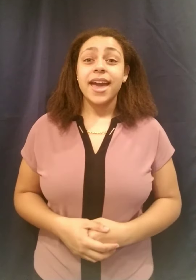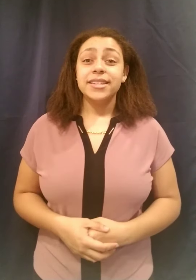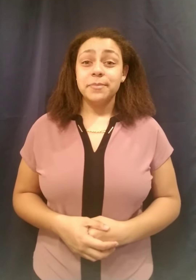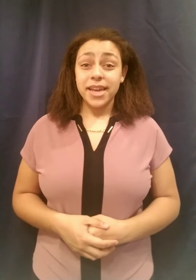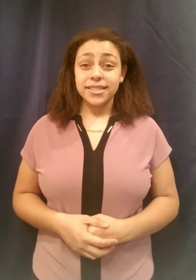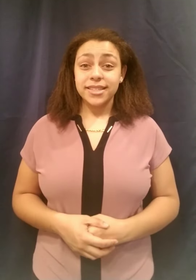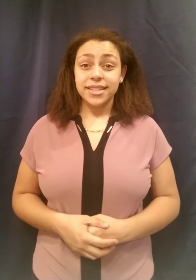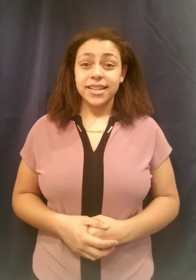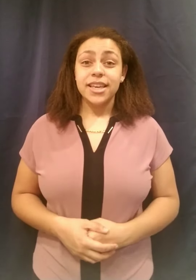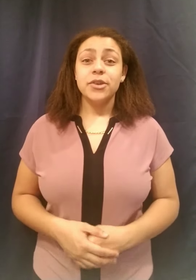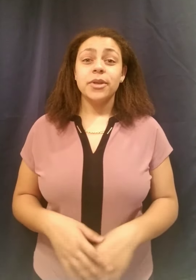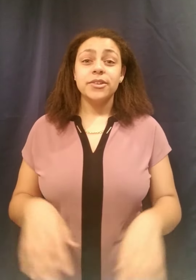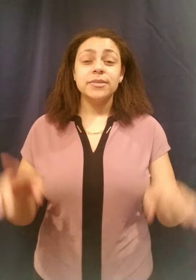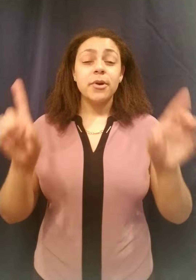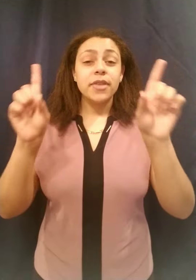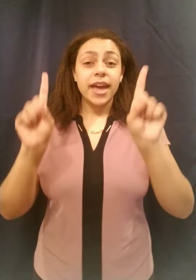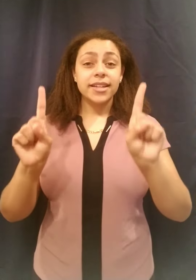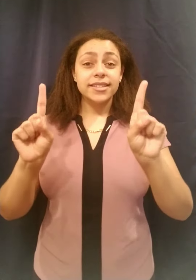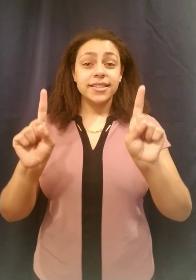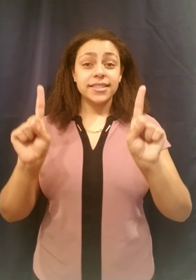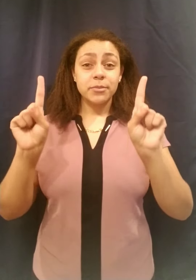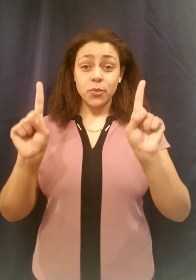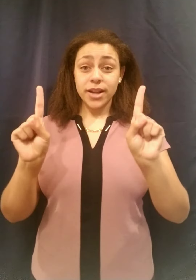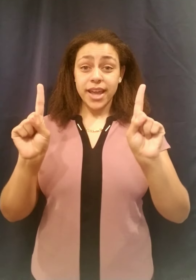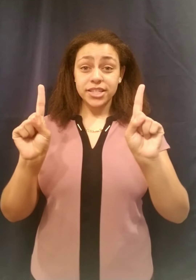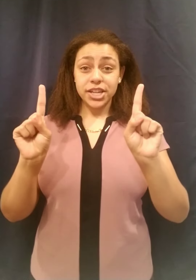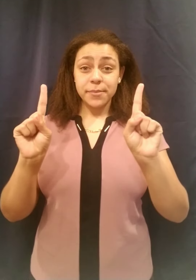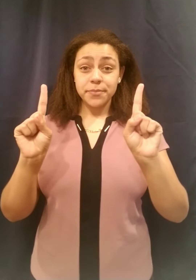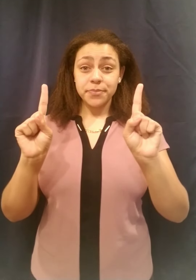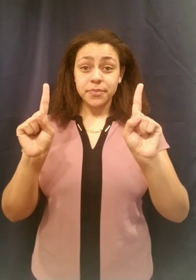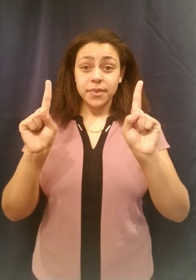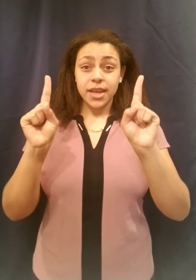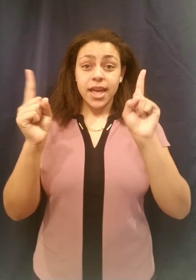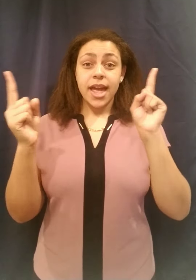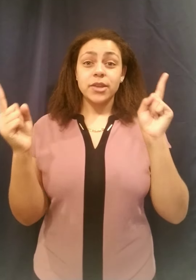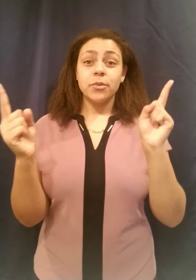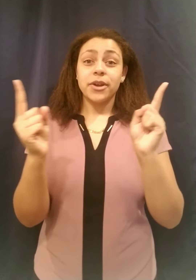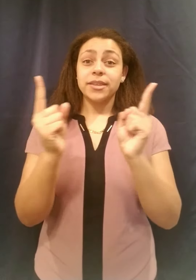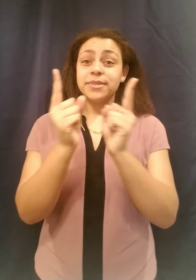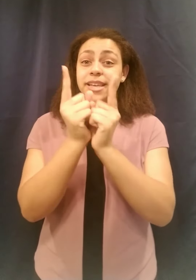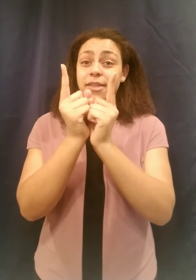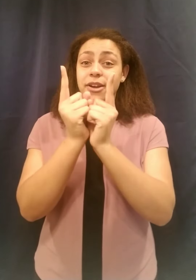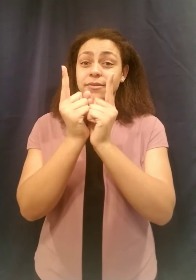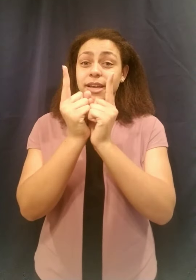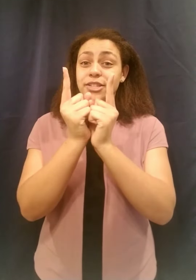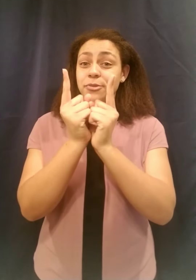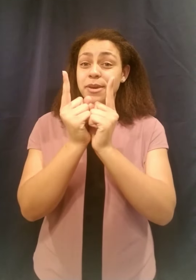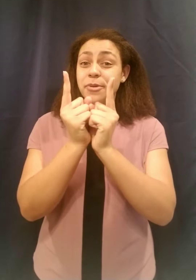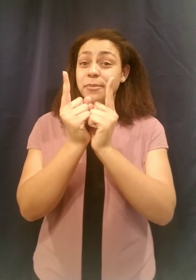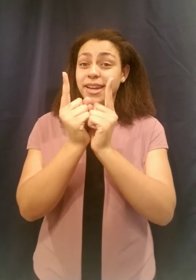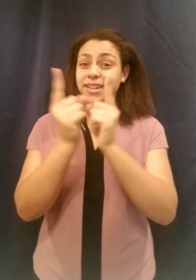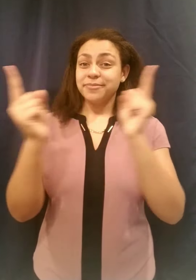And "meet": you will use both hands in this number one handshape, and you will bring them together-- like two people meeting.